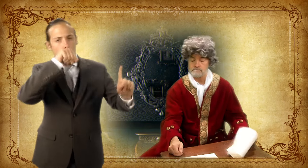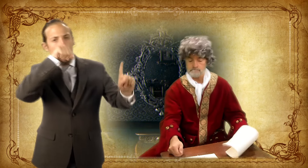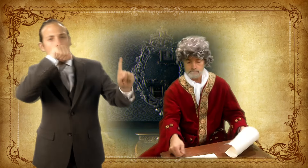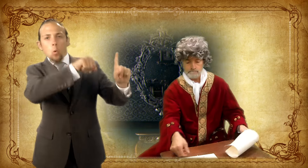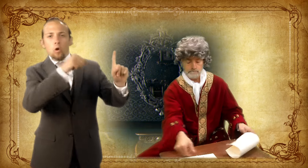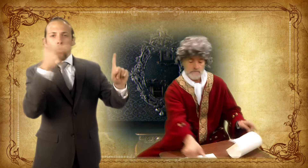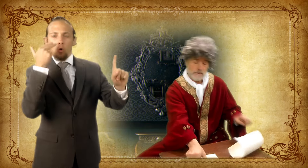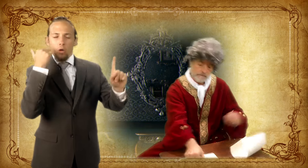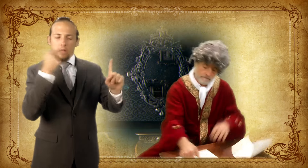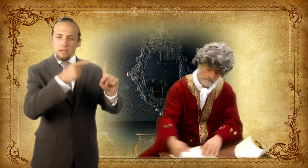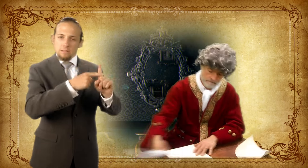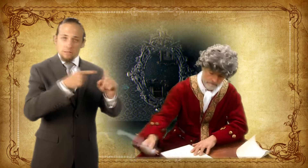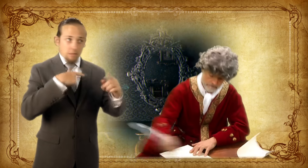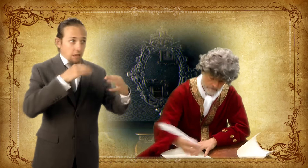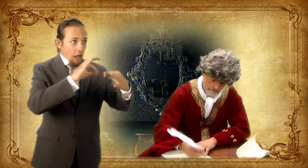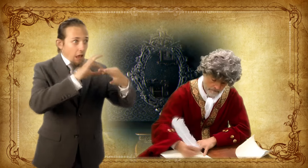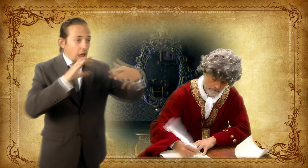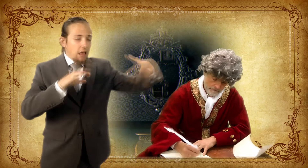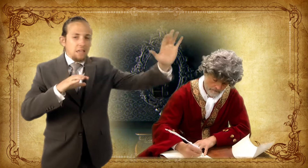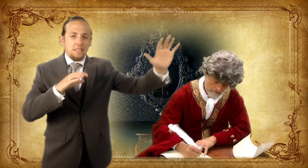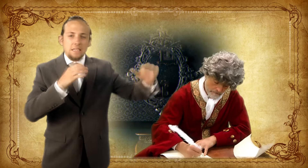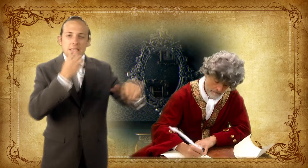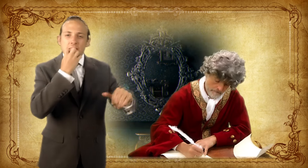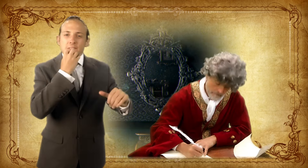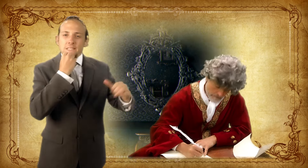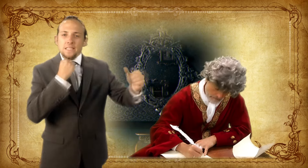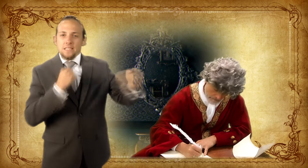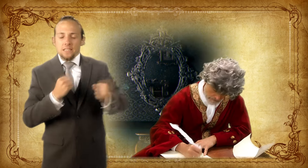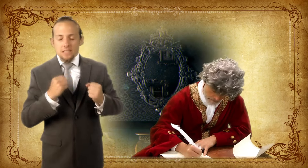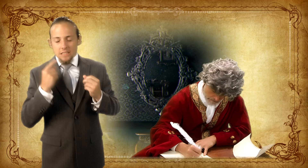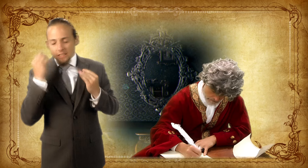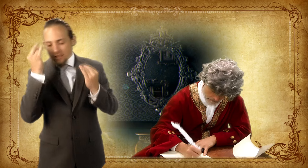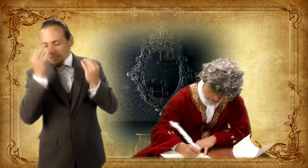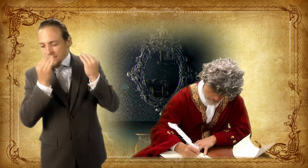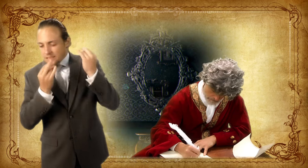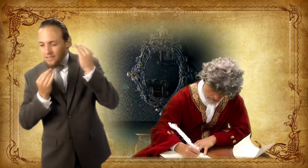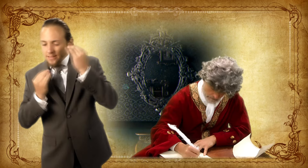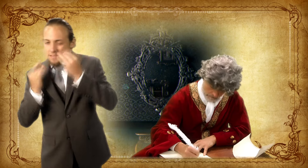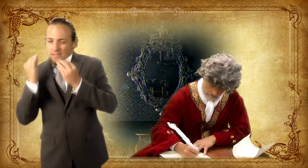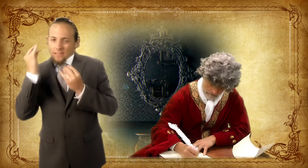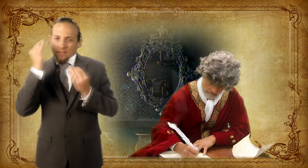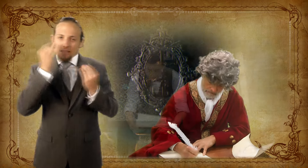Many students loved Clerc. Allowing him to leave was something he'd have to consider seriously.